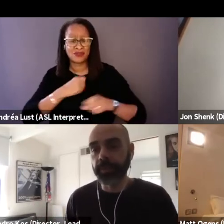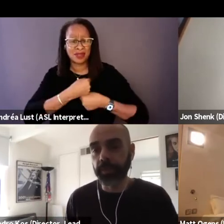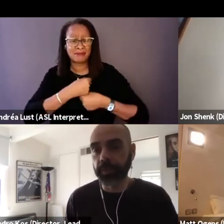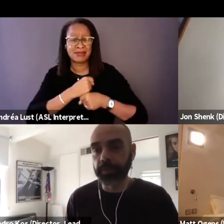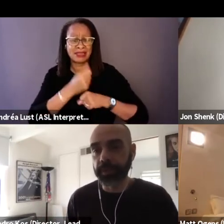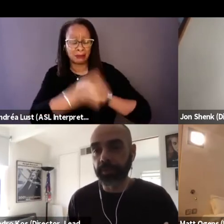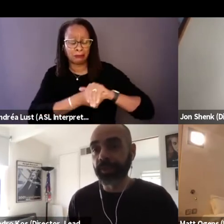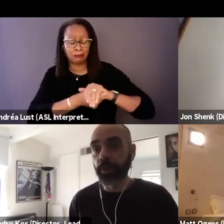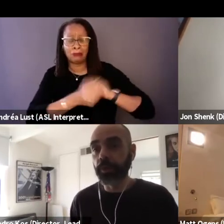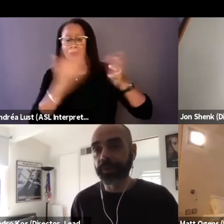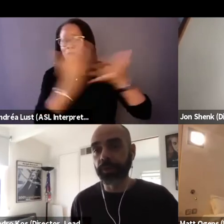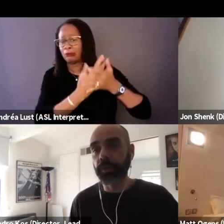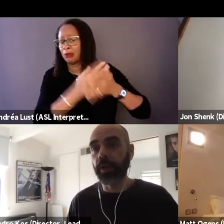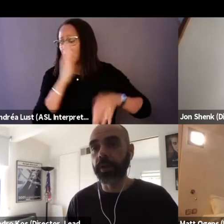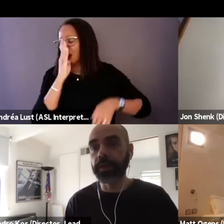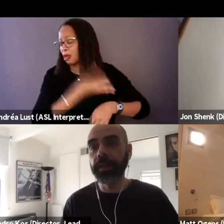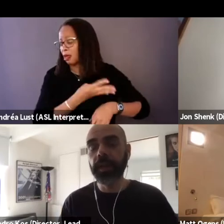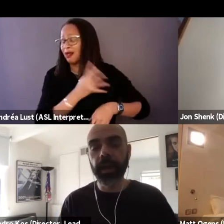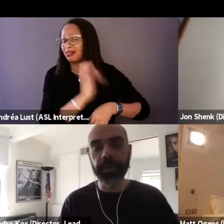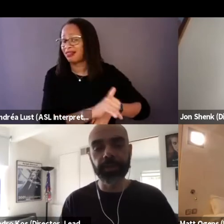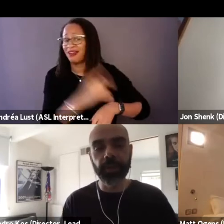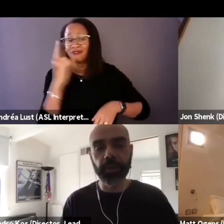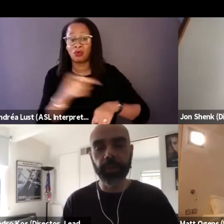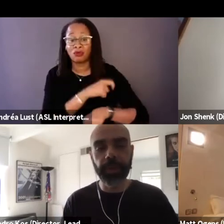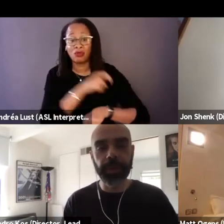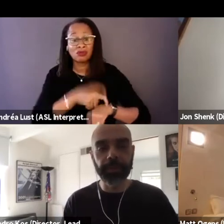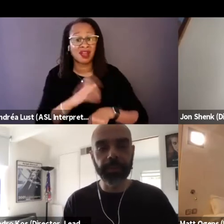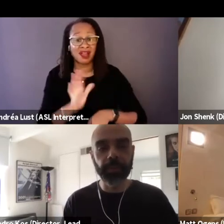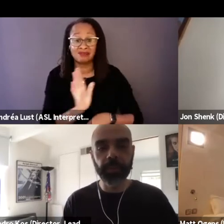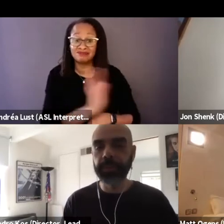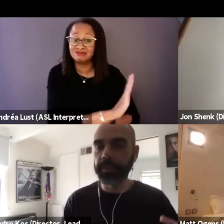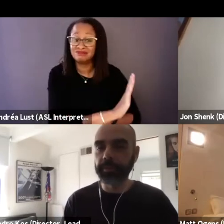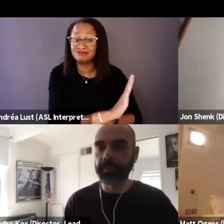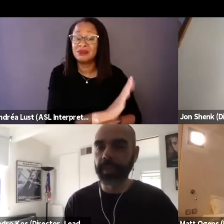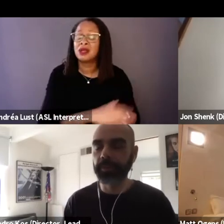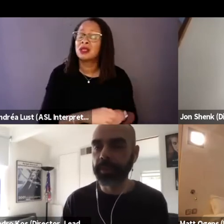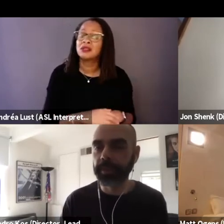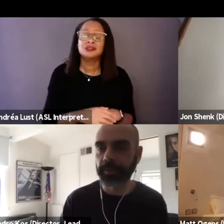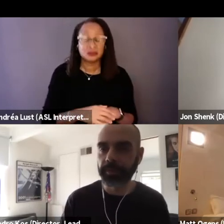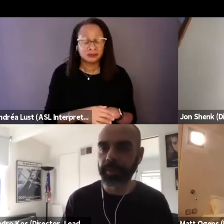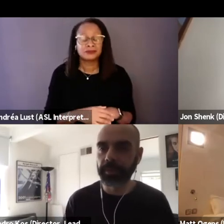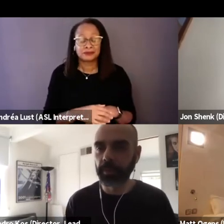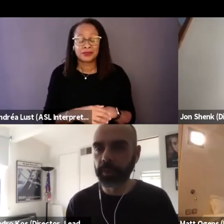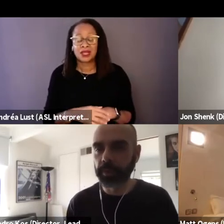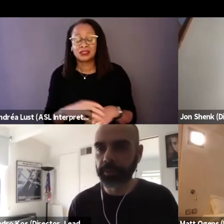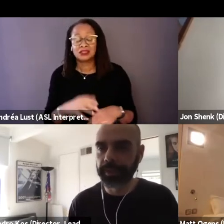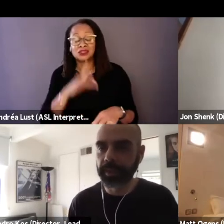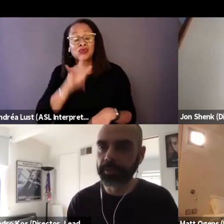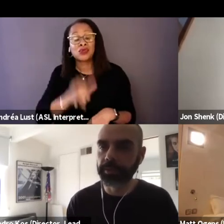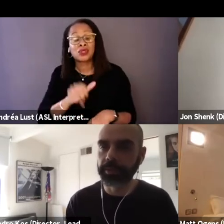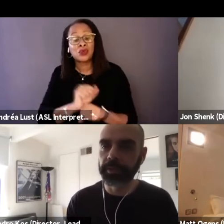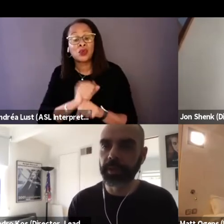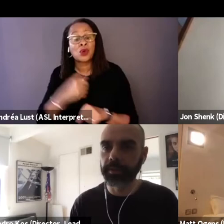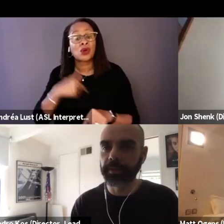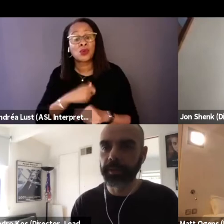for so, so long. And so that's really sort of the work that we set out to do together.